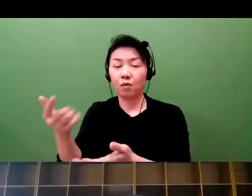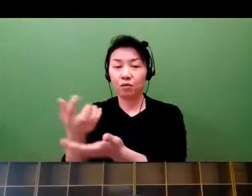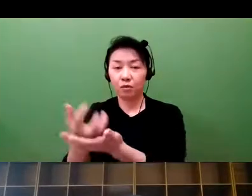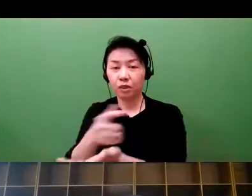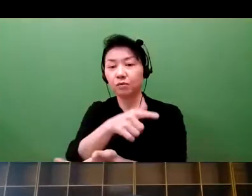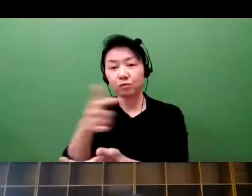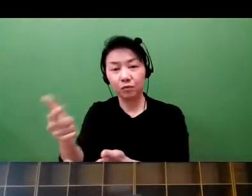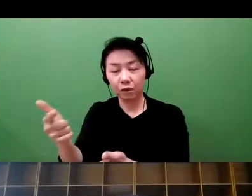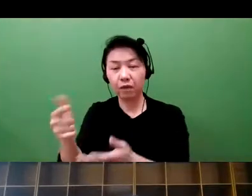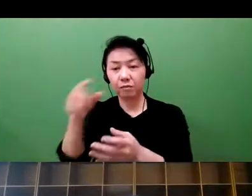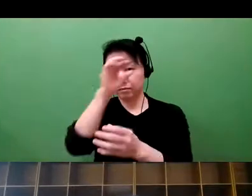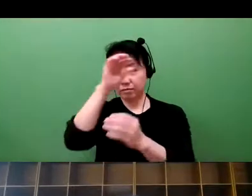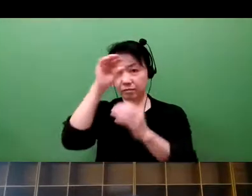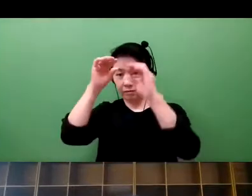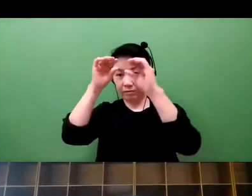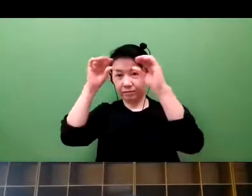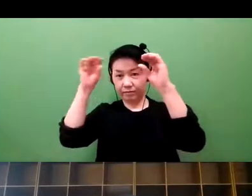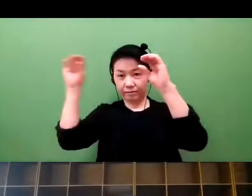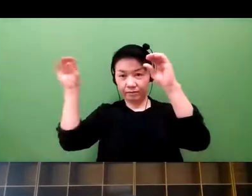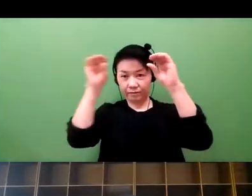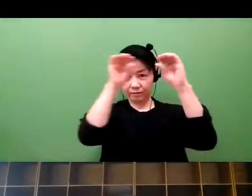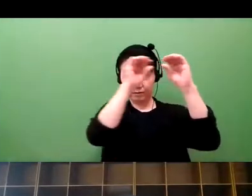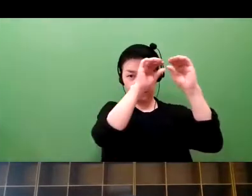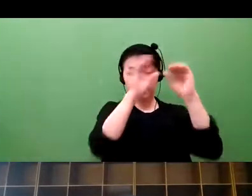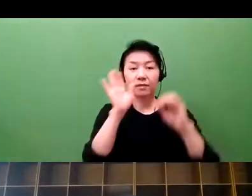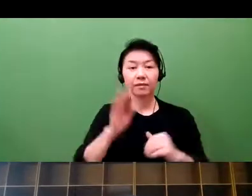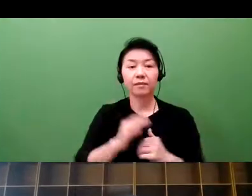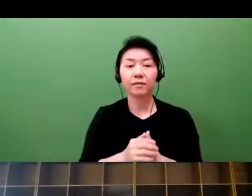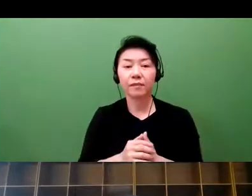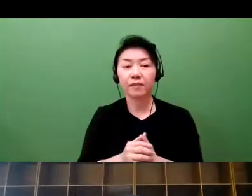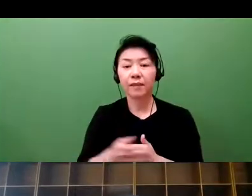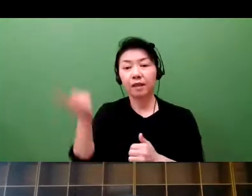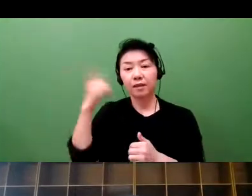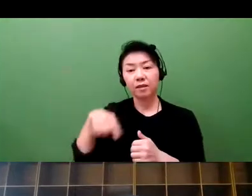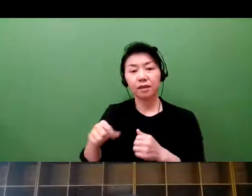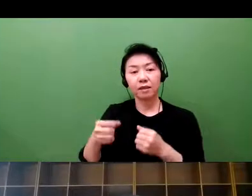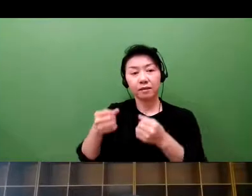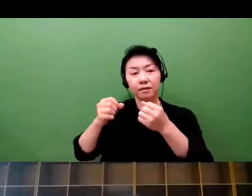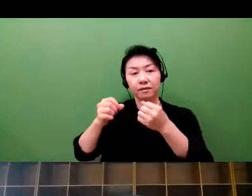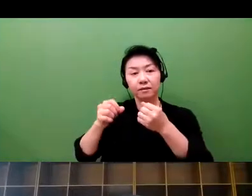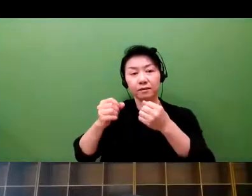Breeders rights, design, copyrights, and trademarks, and so forth.